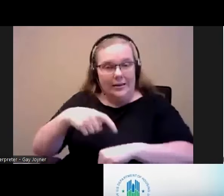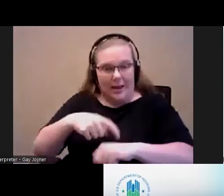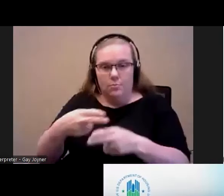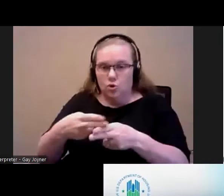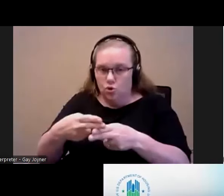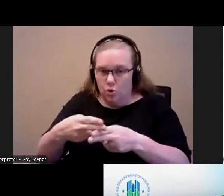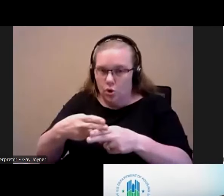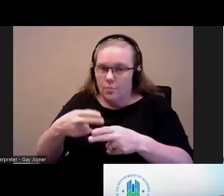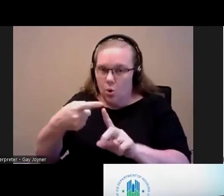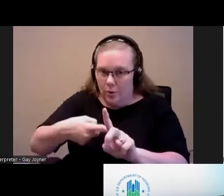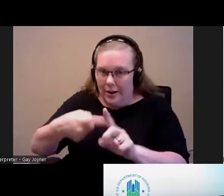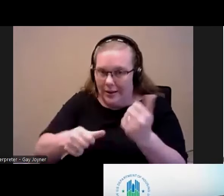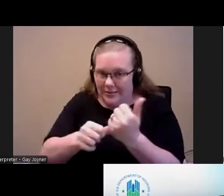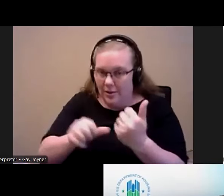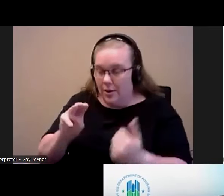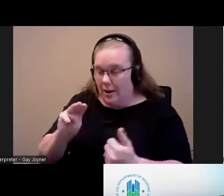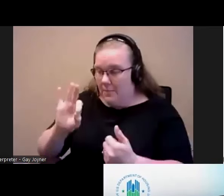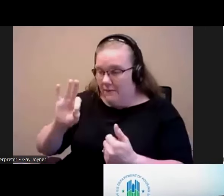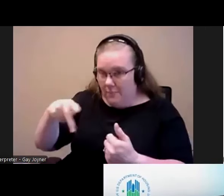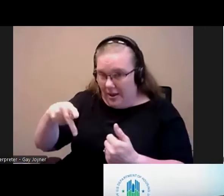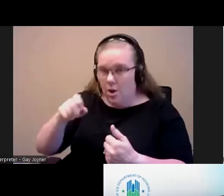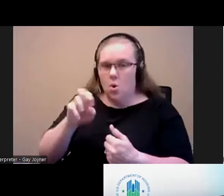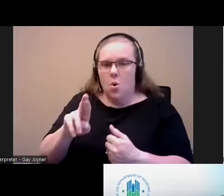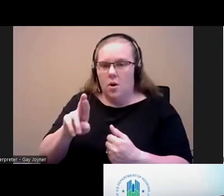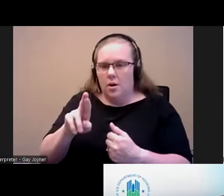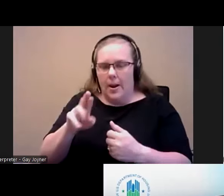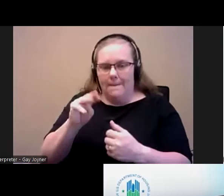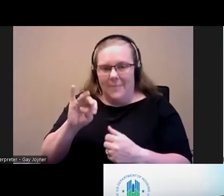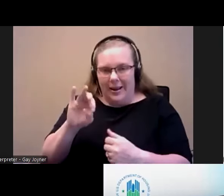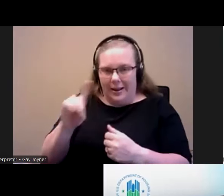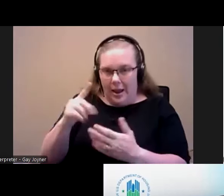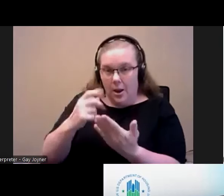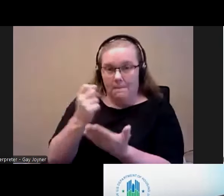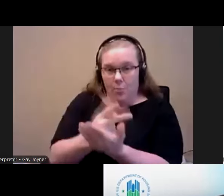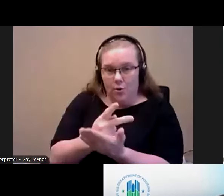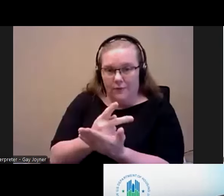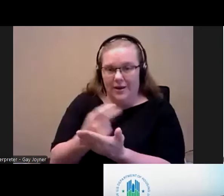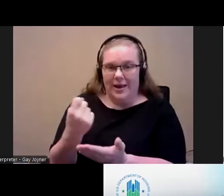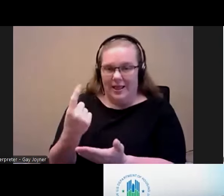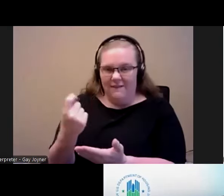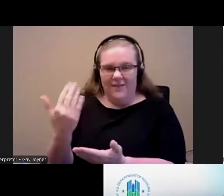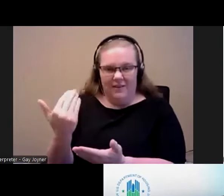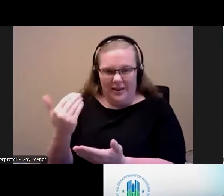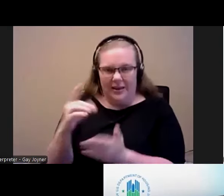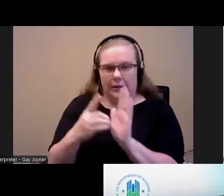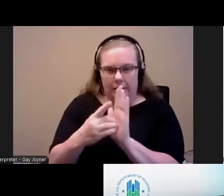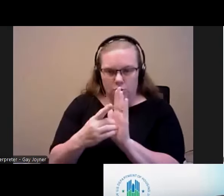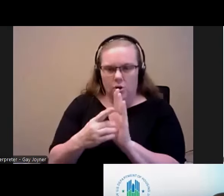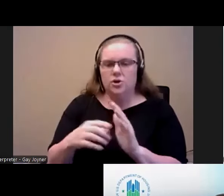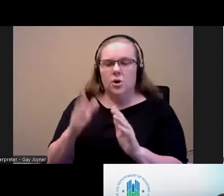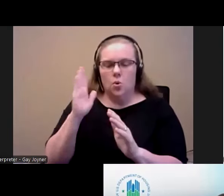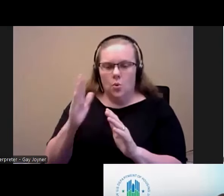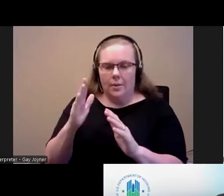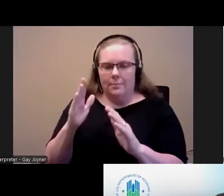provided under MFP or under a Medicaid approved 15 demonstration as a bridge, as a transitional